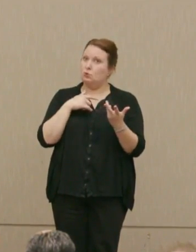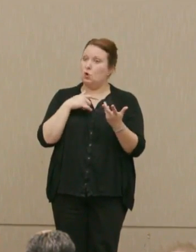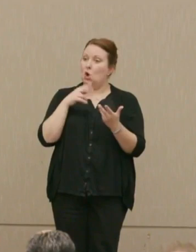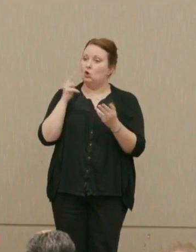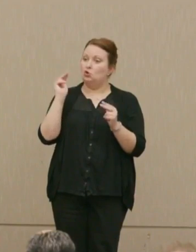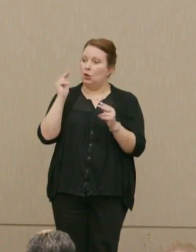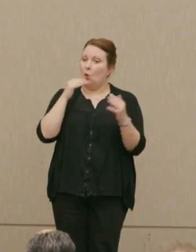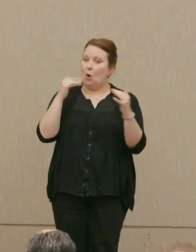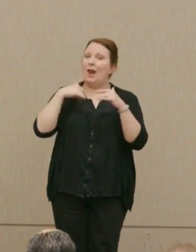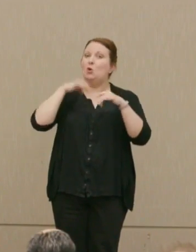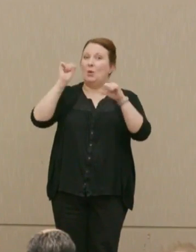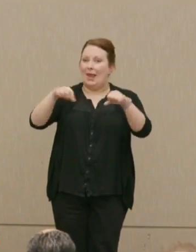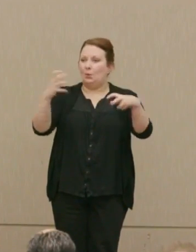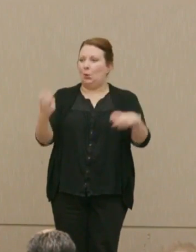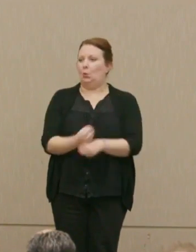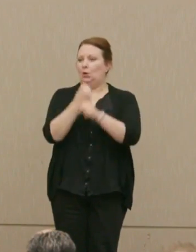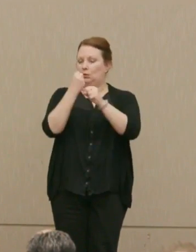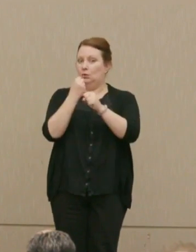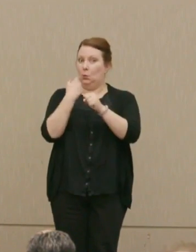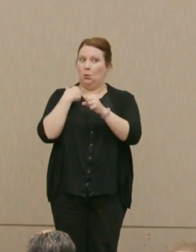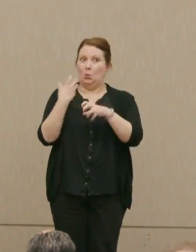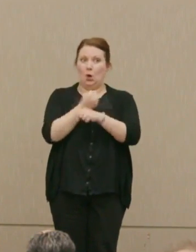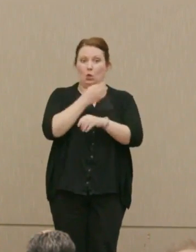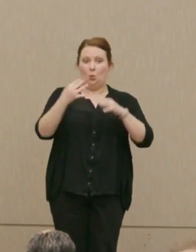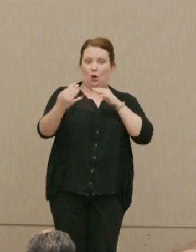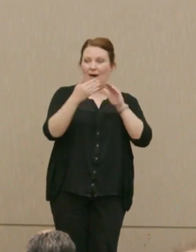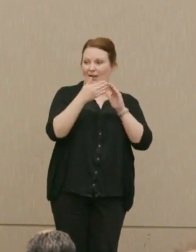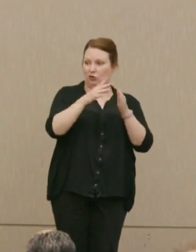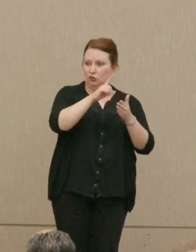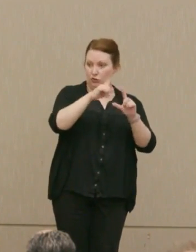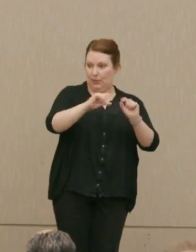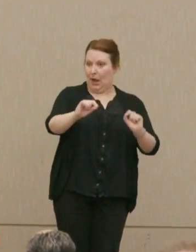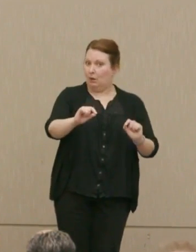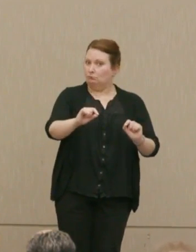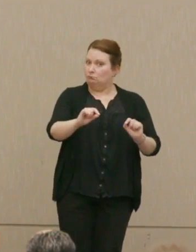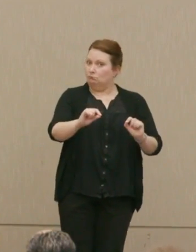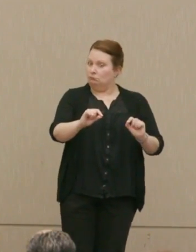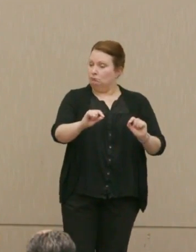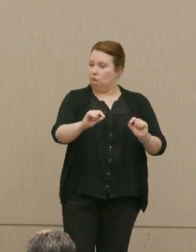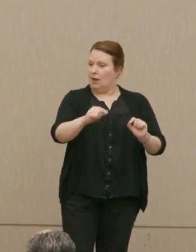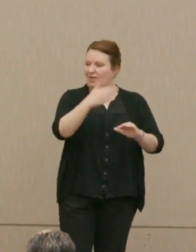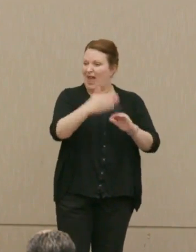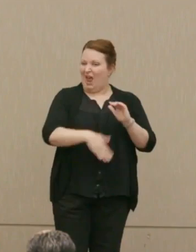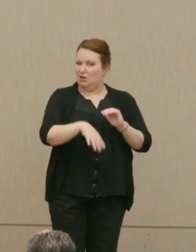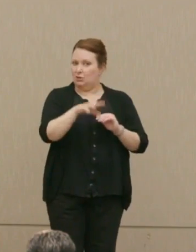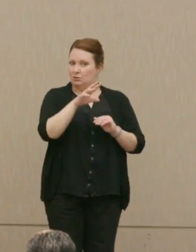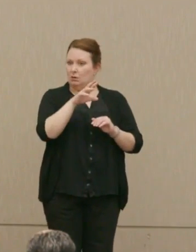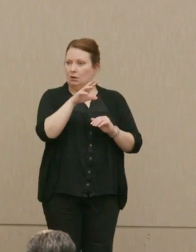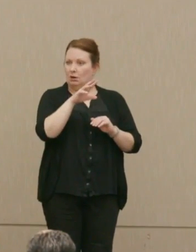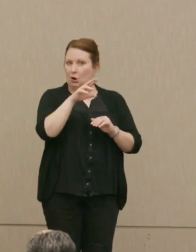Nuclear war can be won. We won the war against Japan, which was the end of nuclear war.